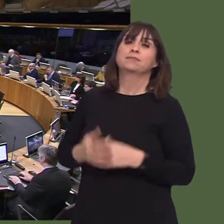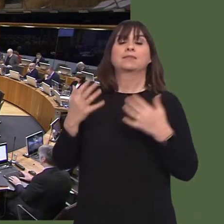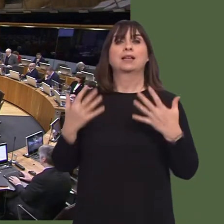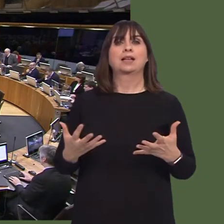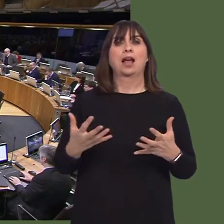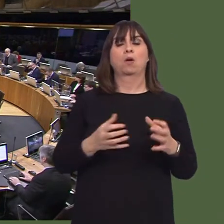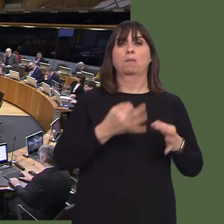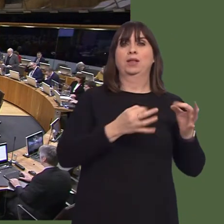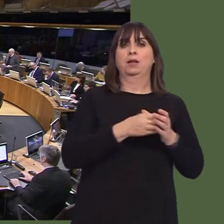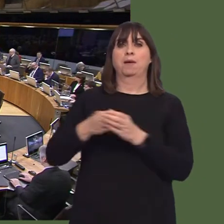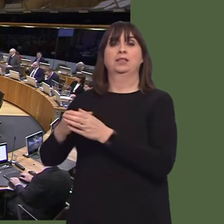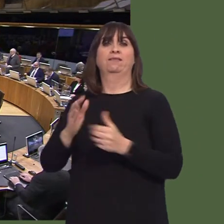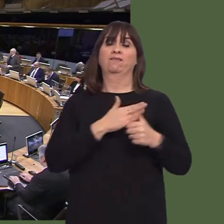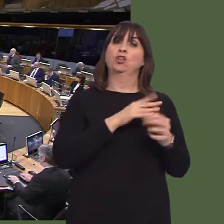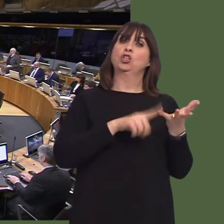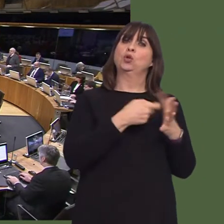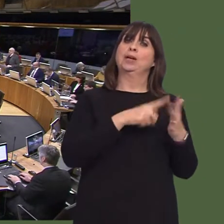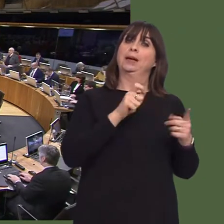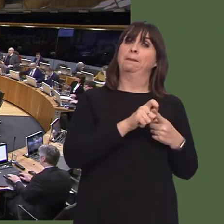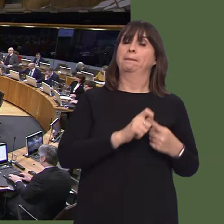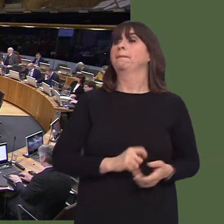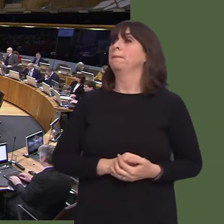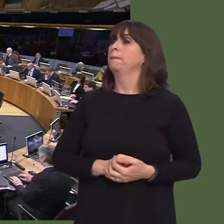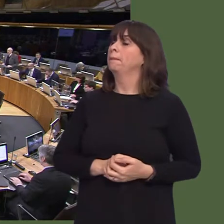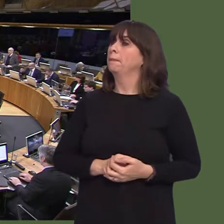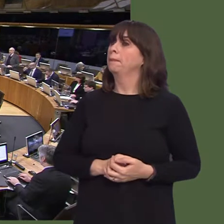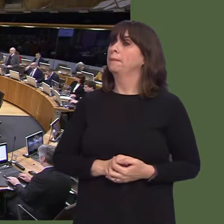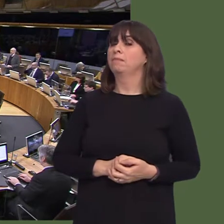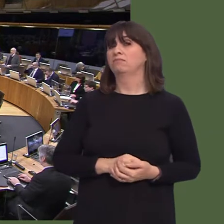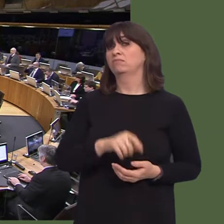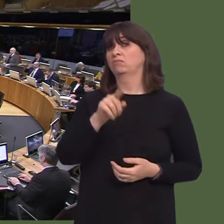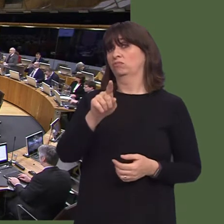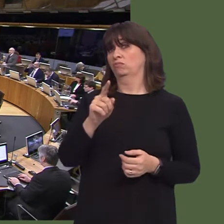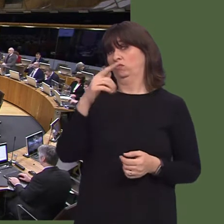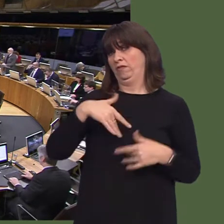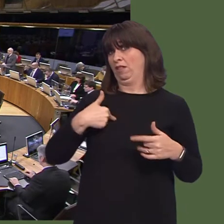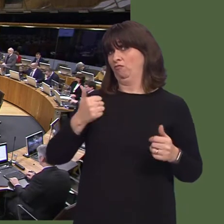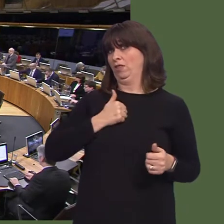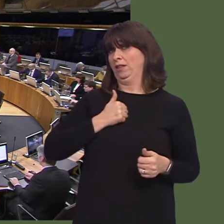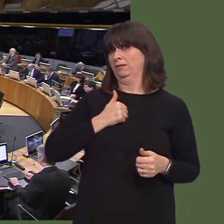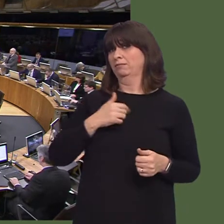you want for the economic future, First Minister, because, in fairness, there are 17,000 words in this document.